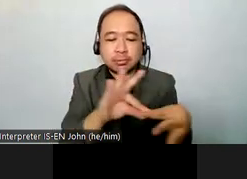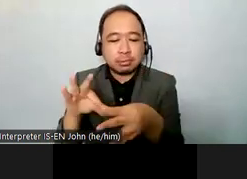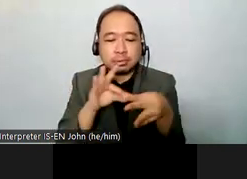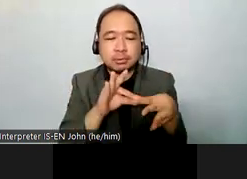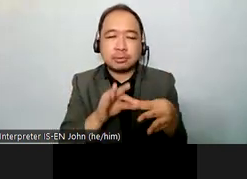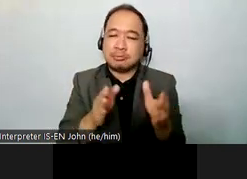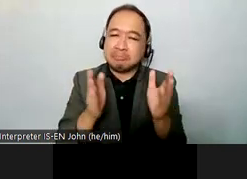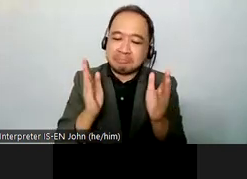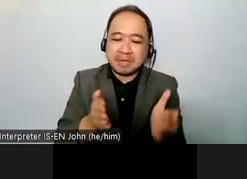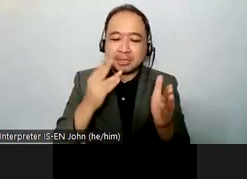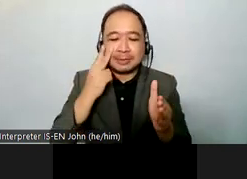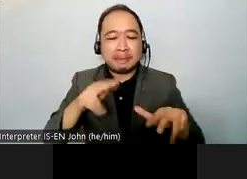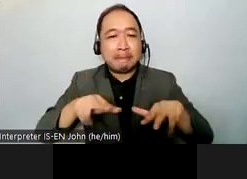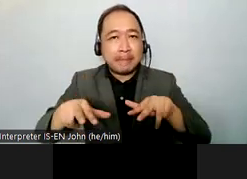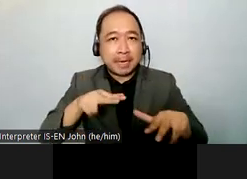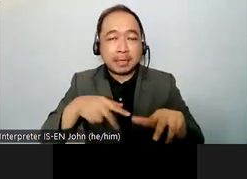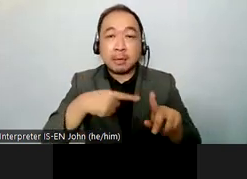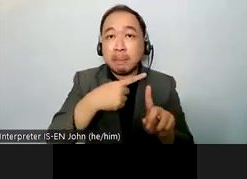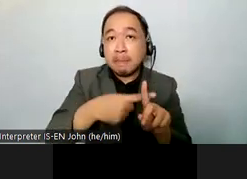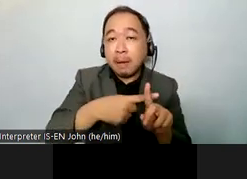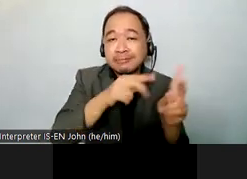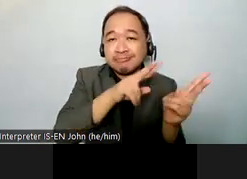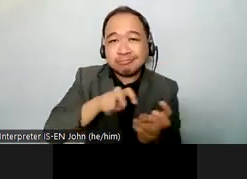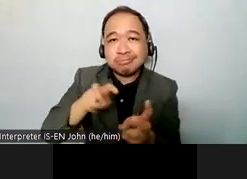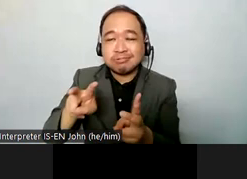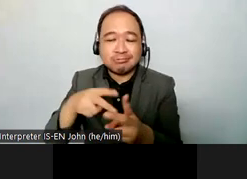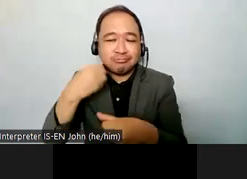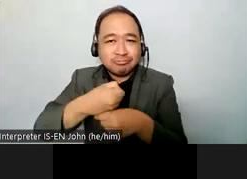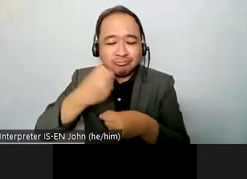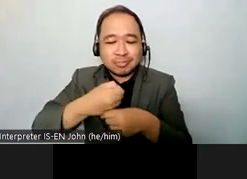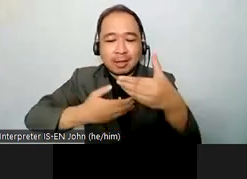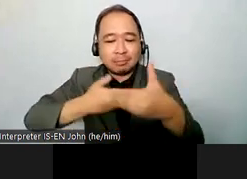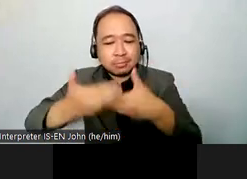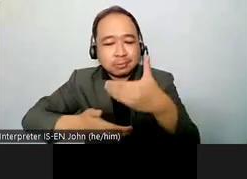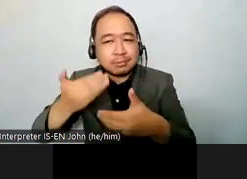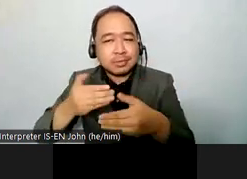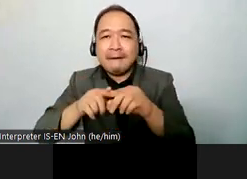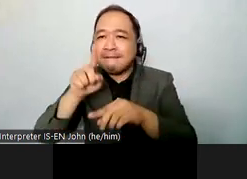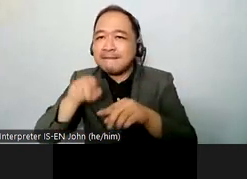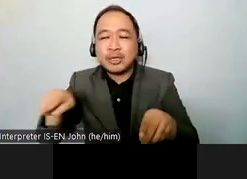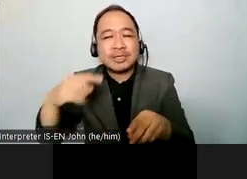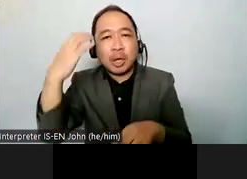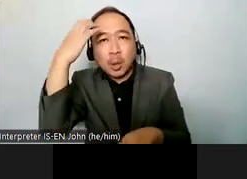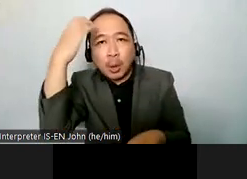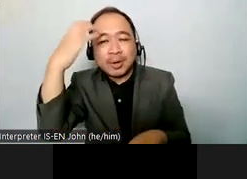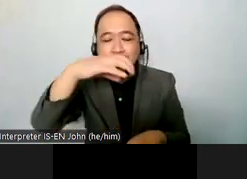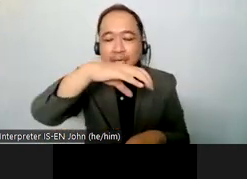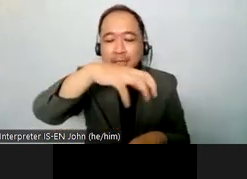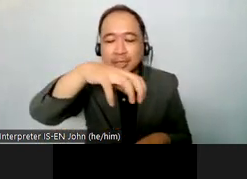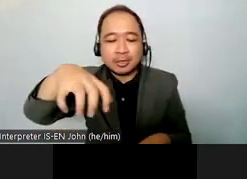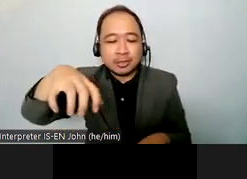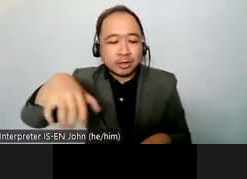is disability inclusive these efforts should also be informed by rigorous disability